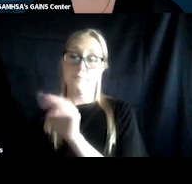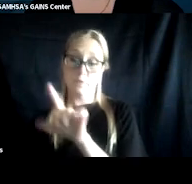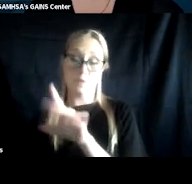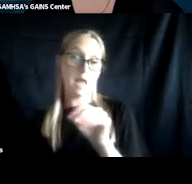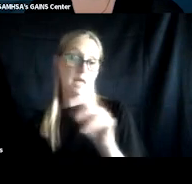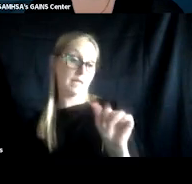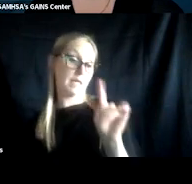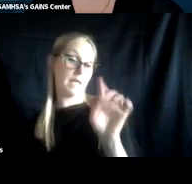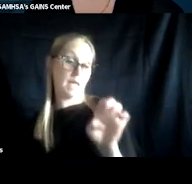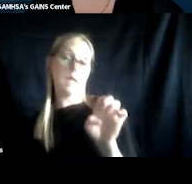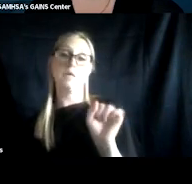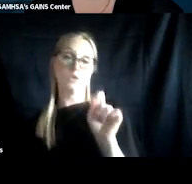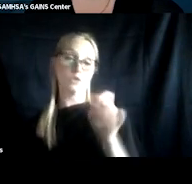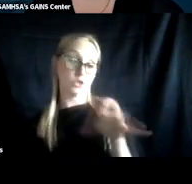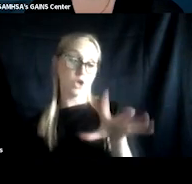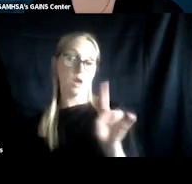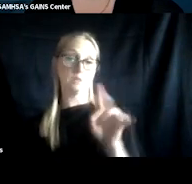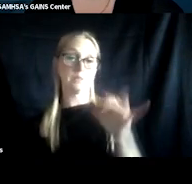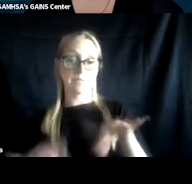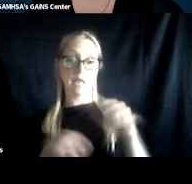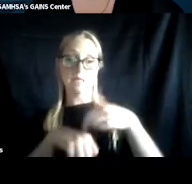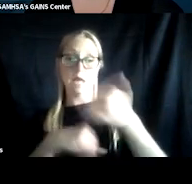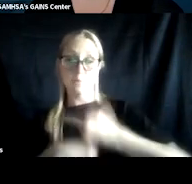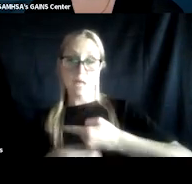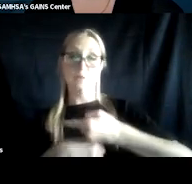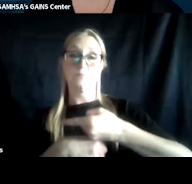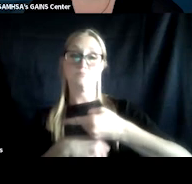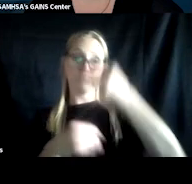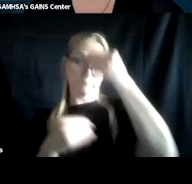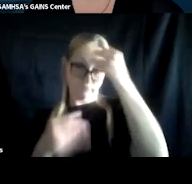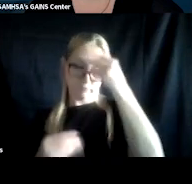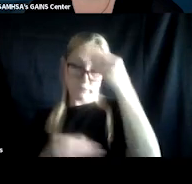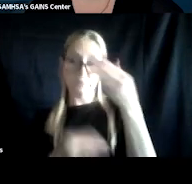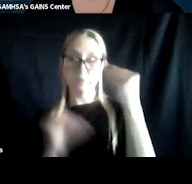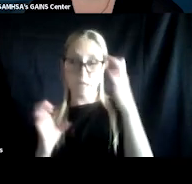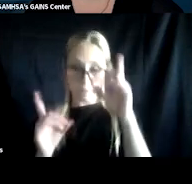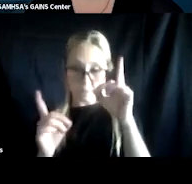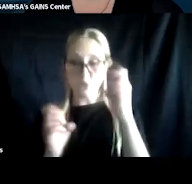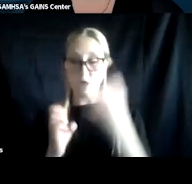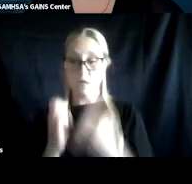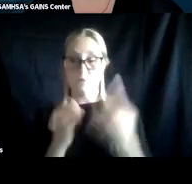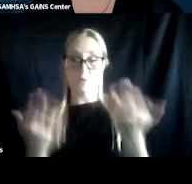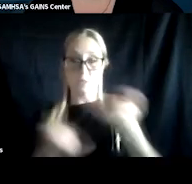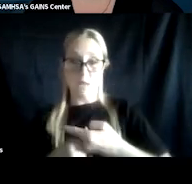to share their knowledge and expertise with us. And as always, I wanna thank the GAINS Center and their staff for their work in developing